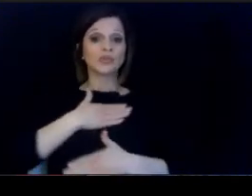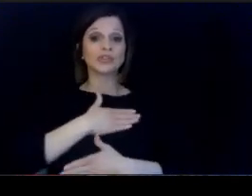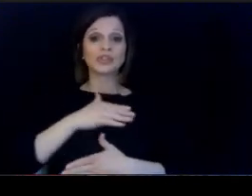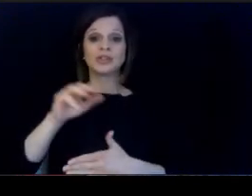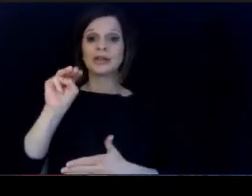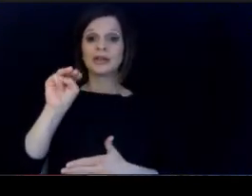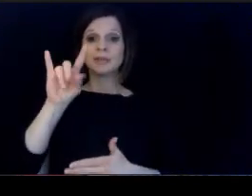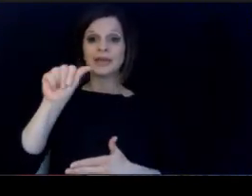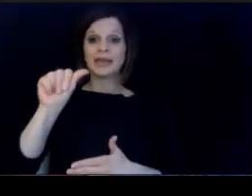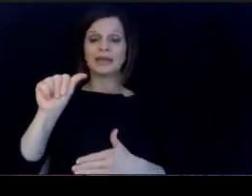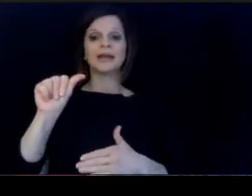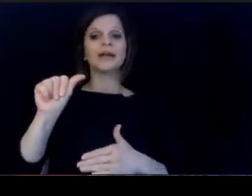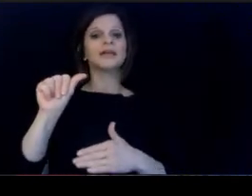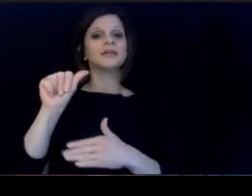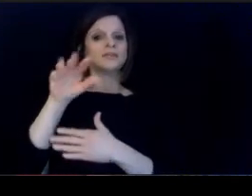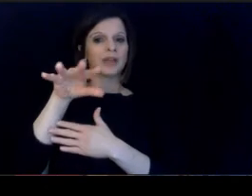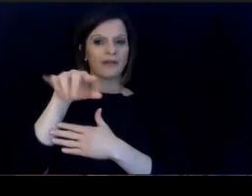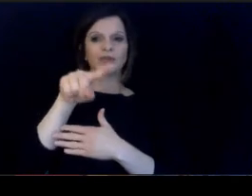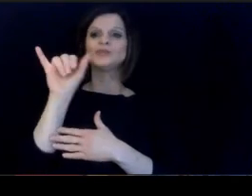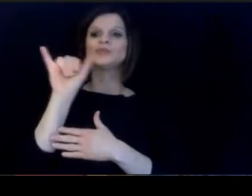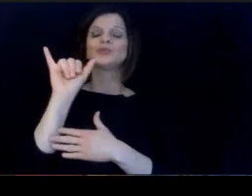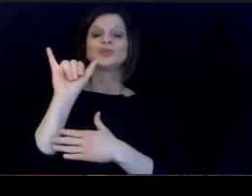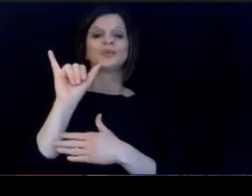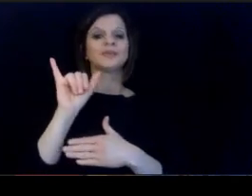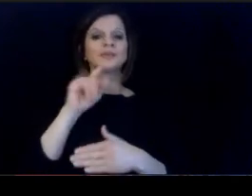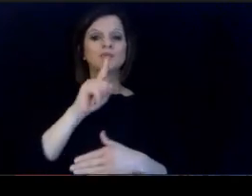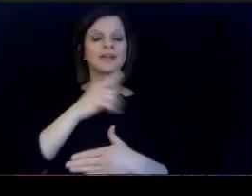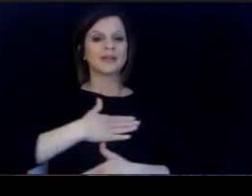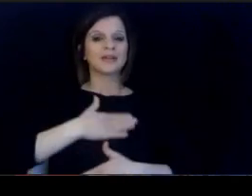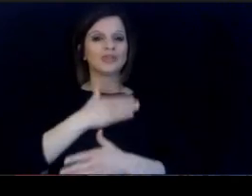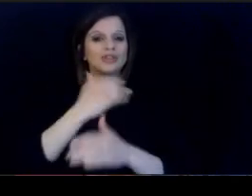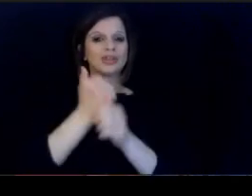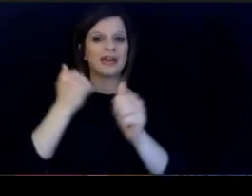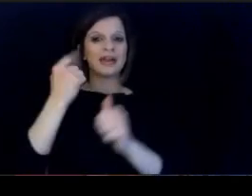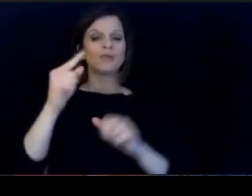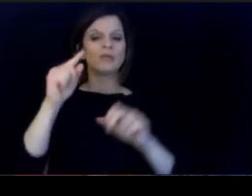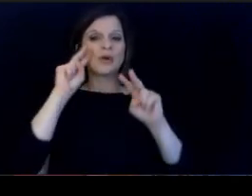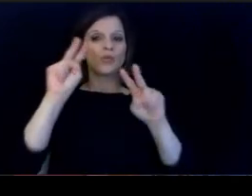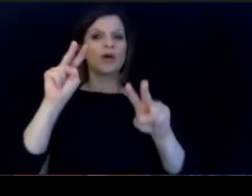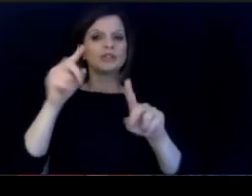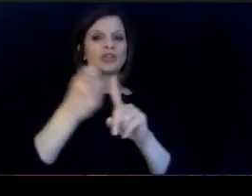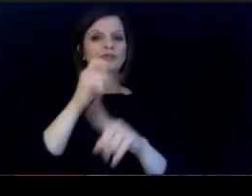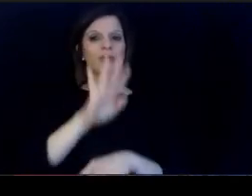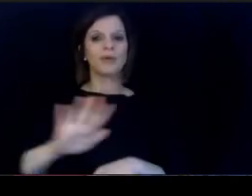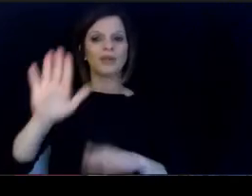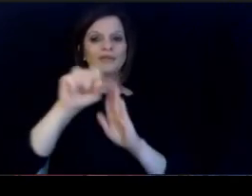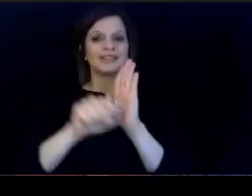covering this as well and also appreciate. everyone watching in from across the state, thanks.